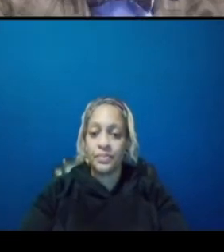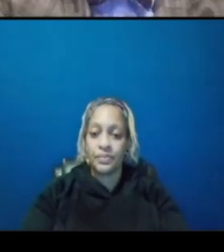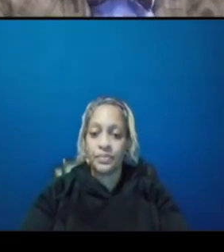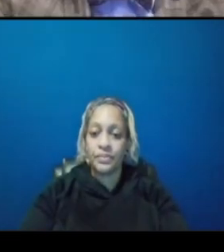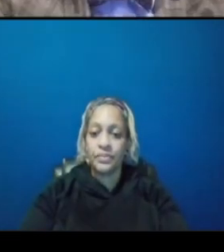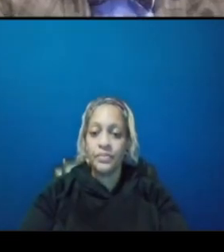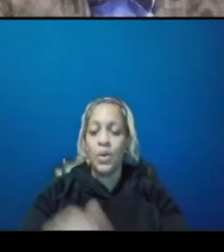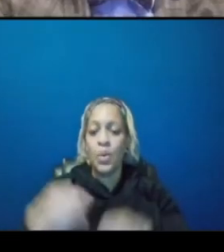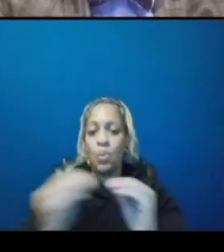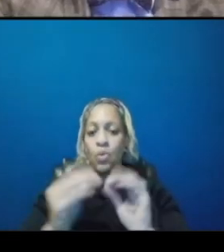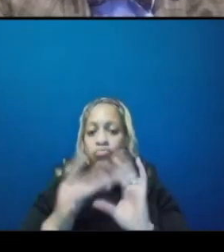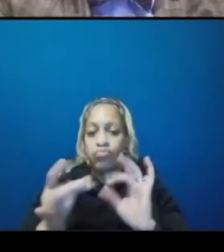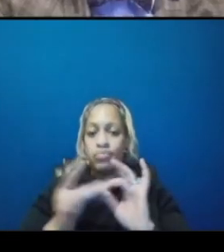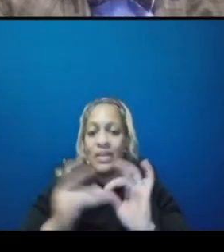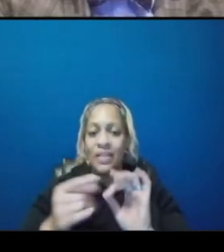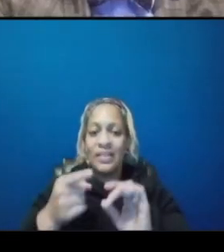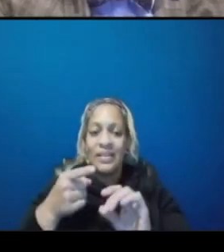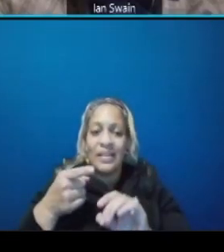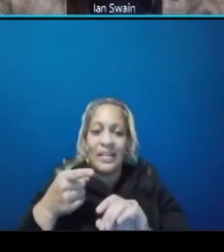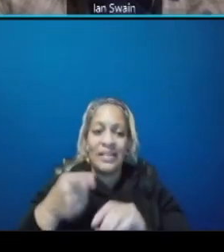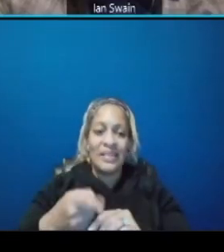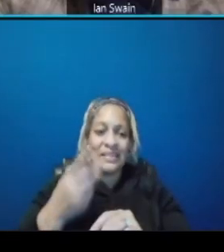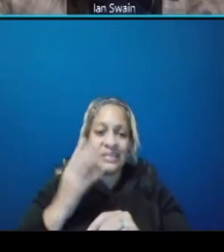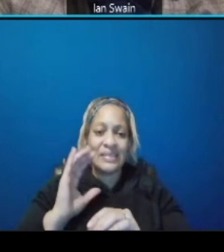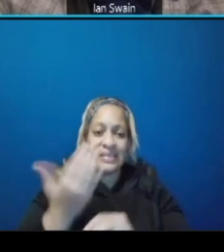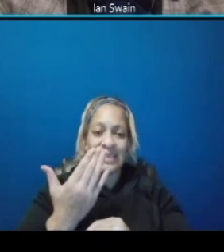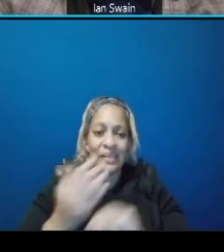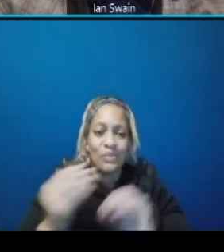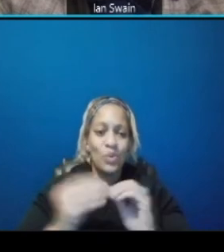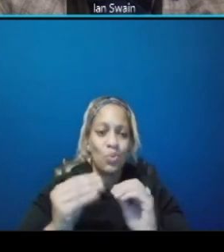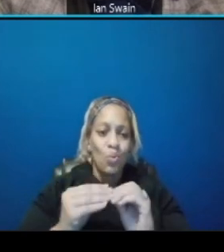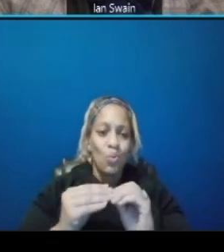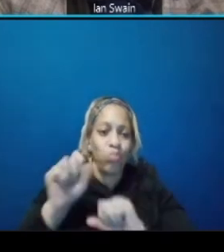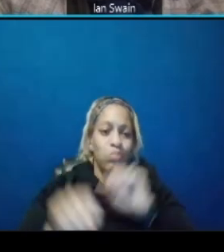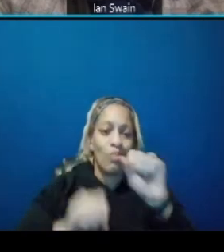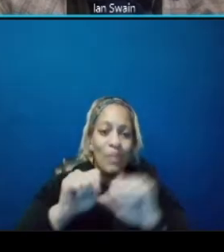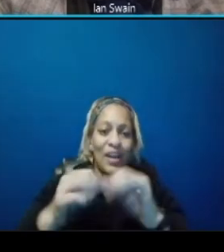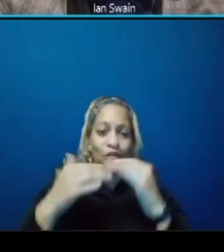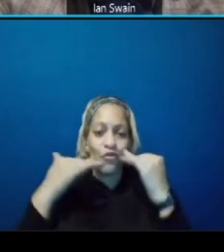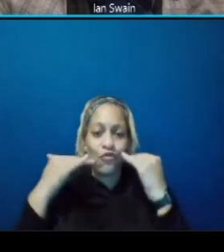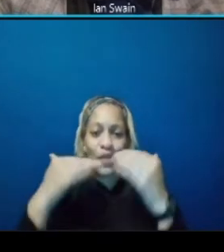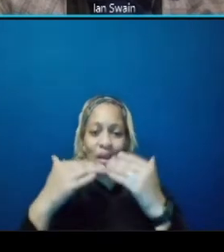this seems to be so bike friendly we need more walking room so has that been examined